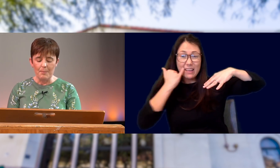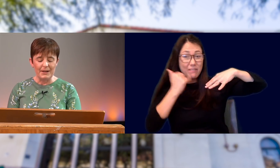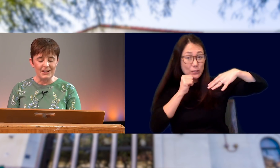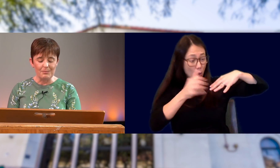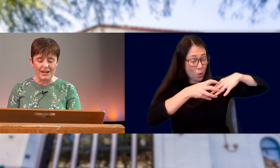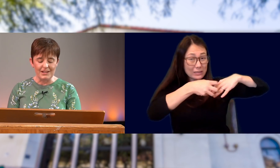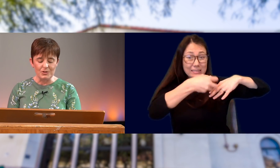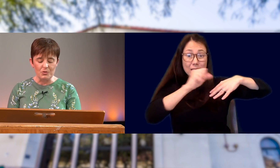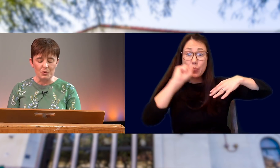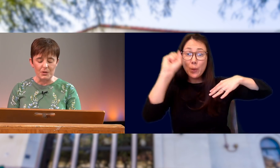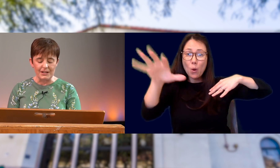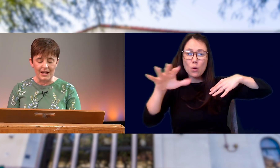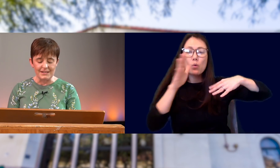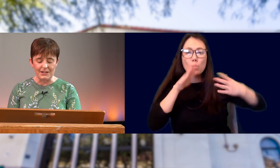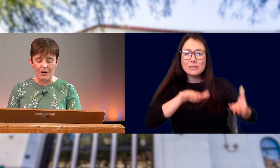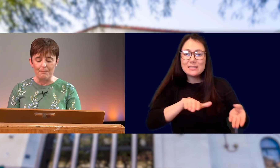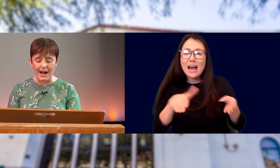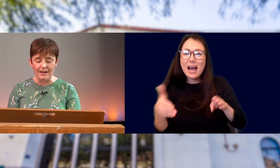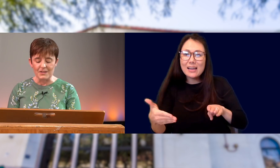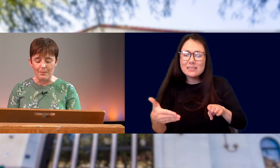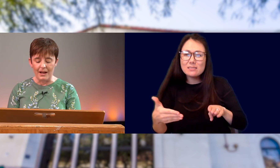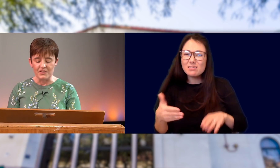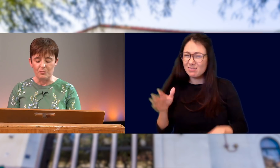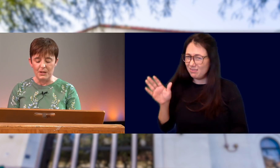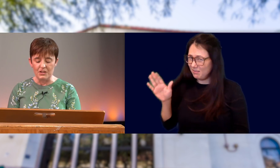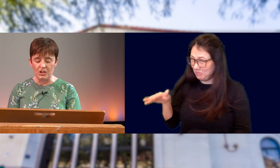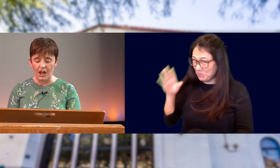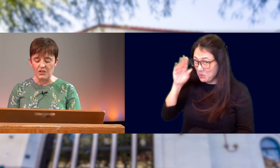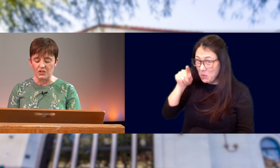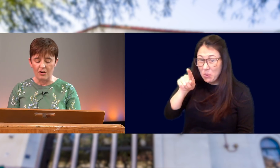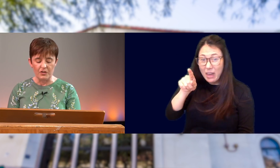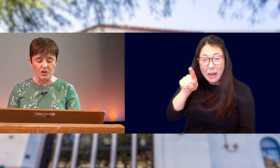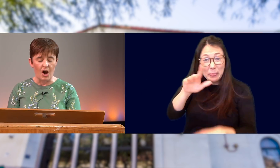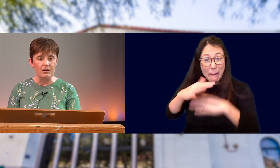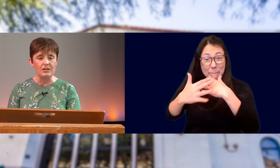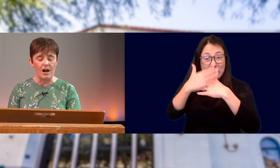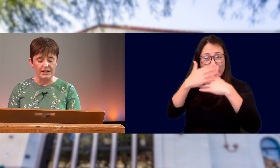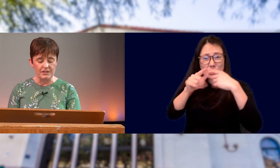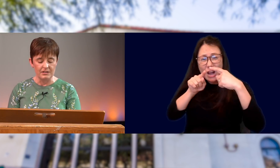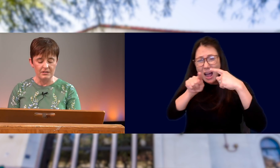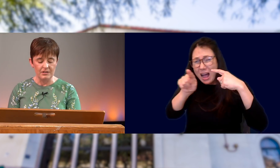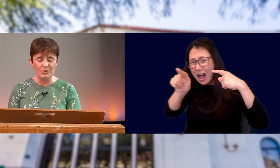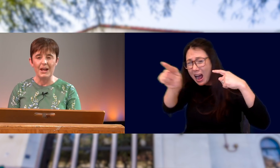“BUT YOUNG MAN, DON’T YOU REALIZE THAT THERE ARE MILES AND MILES OF BEACH AND STARFISH ALL ALONG IT.